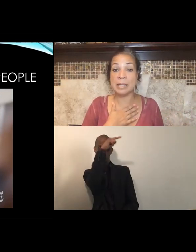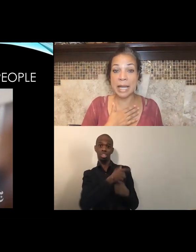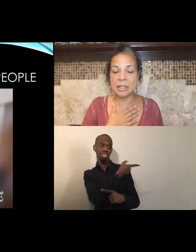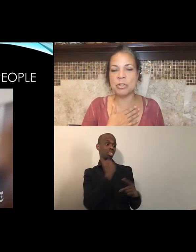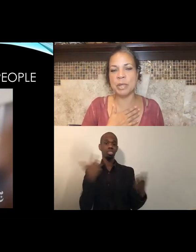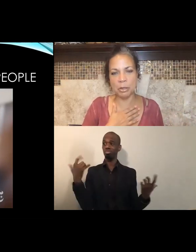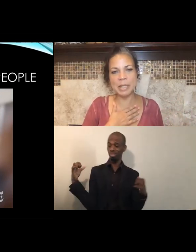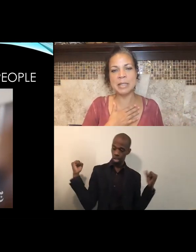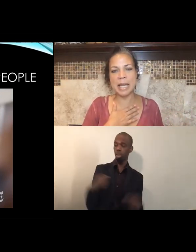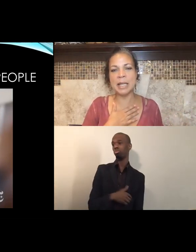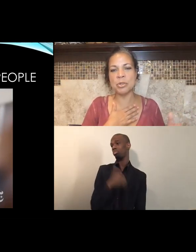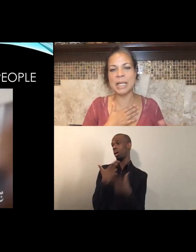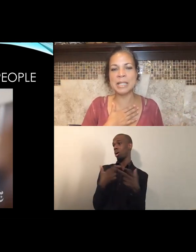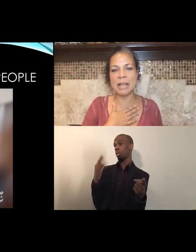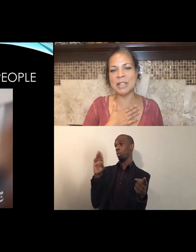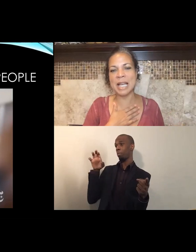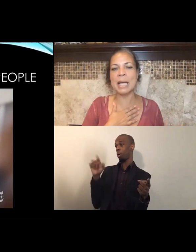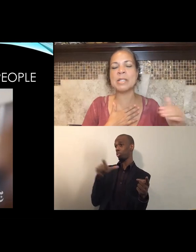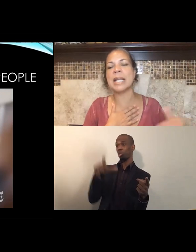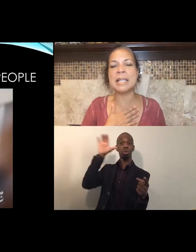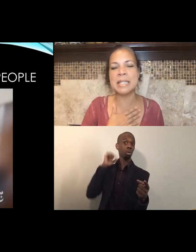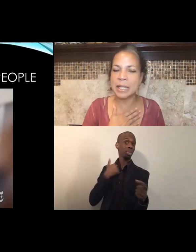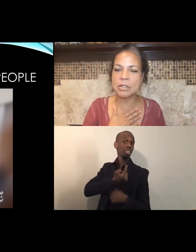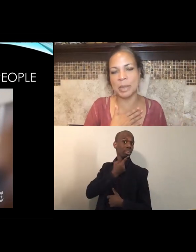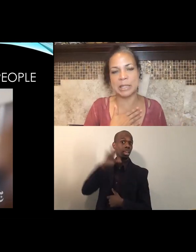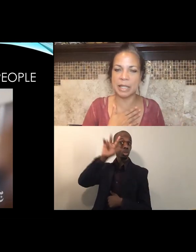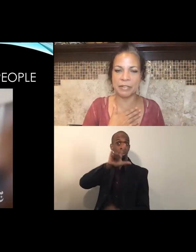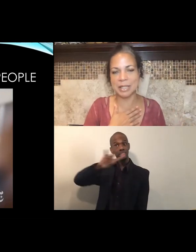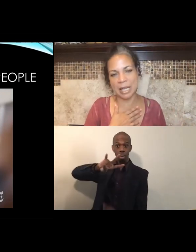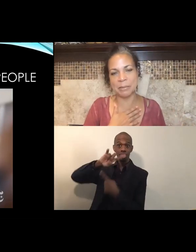Did you hear me say it 27 times, then I said it 27 times."